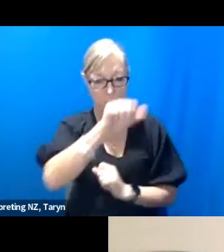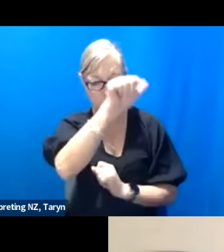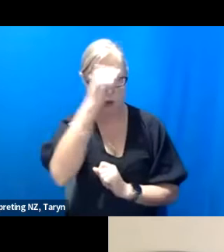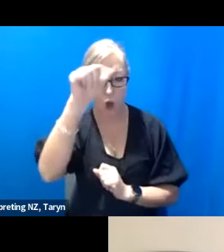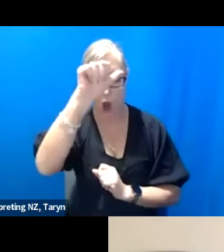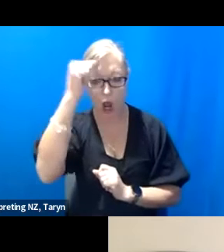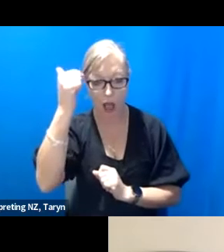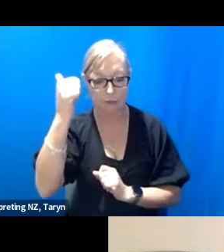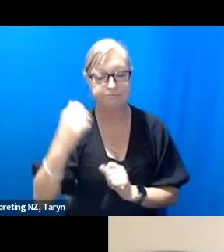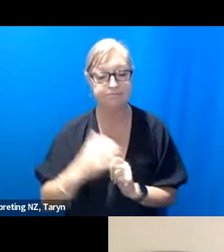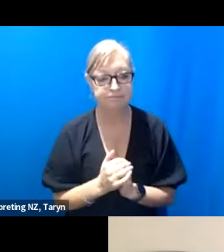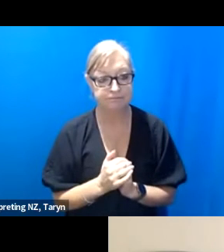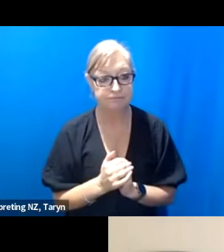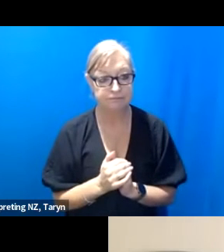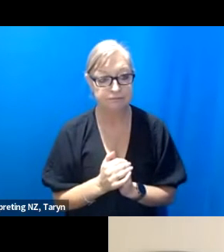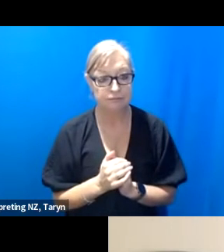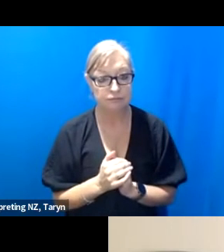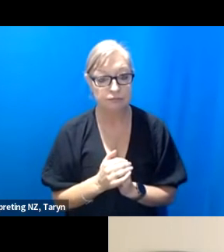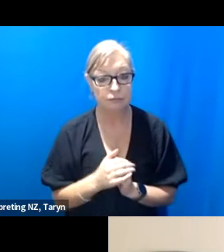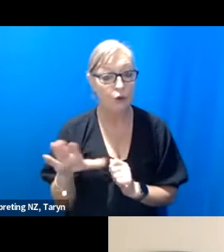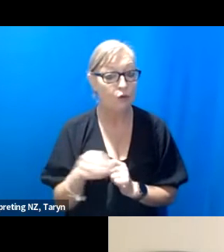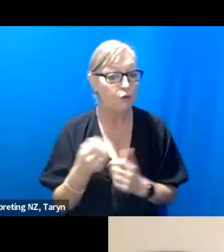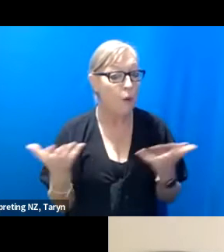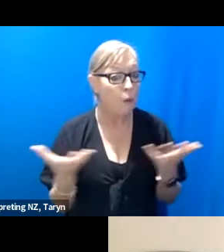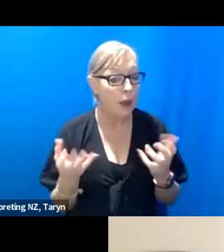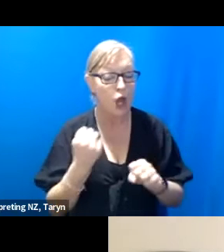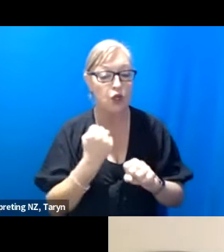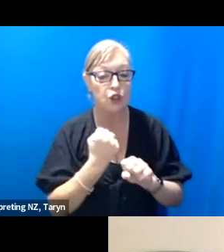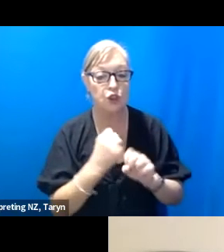based in Georgetown University in Washington DC.